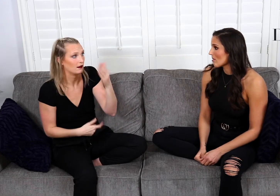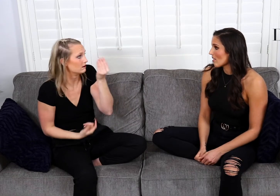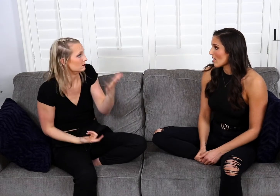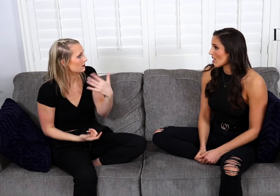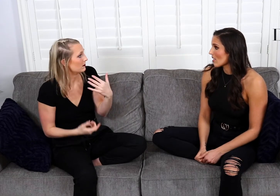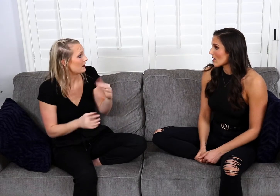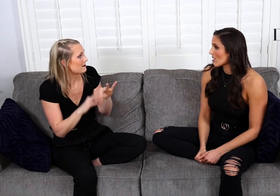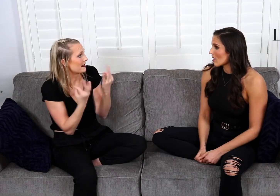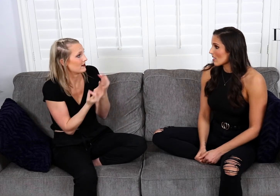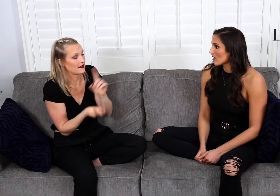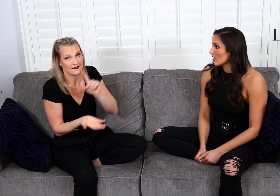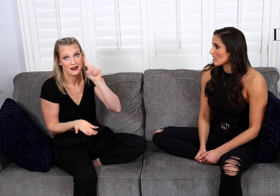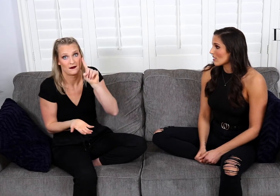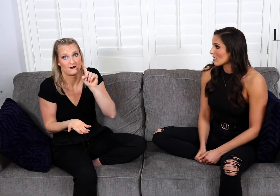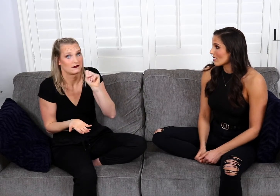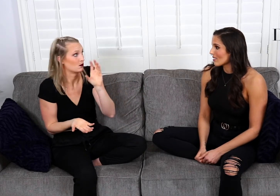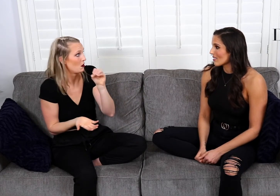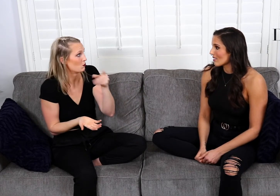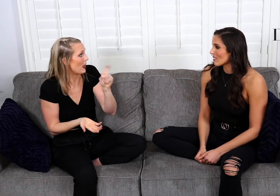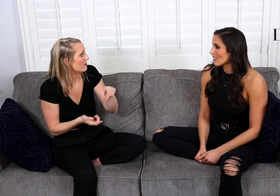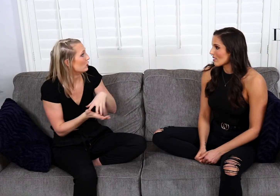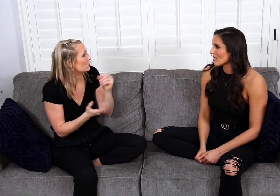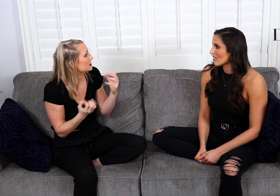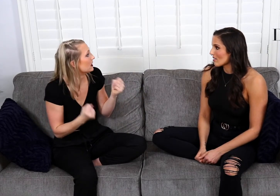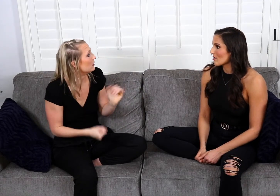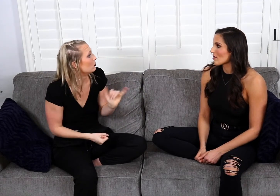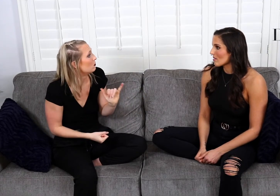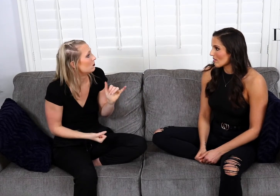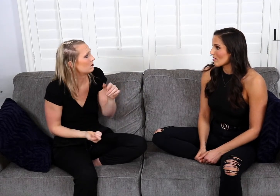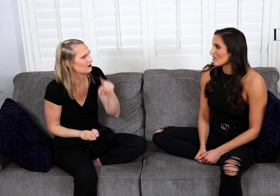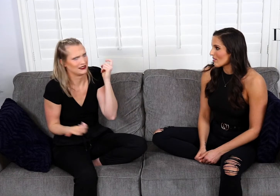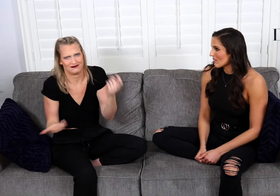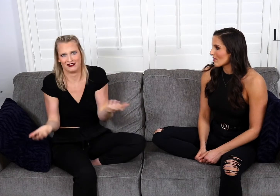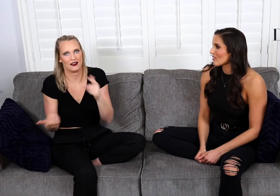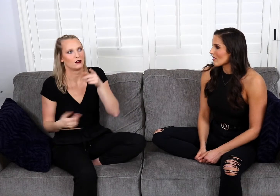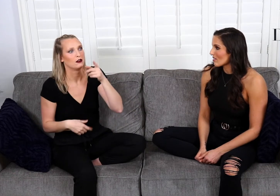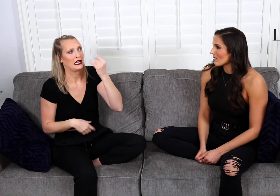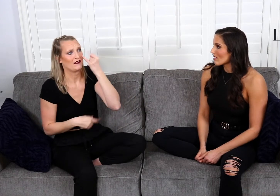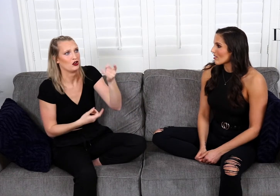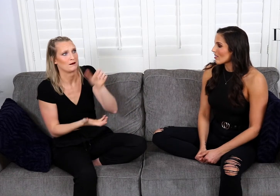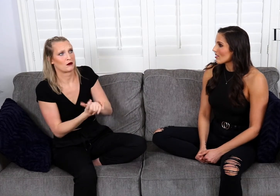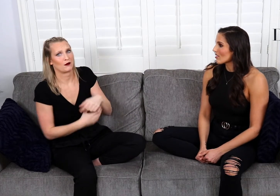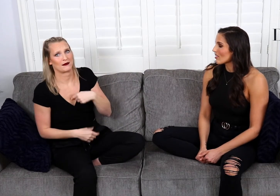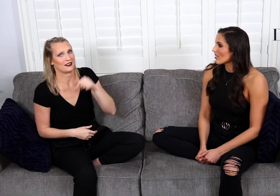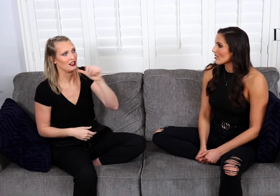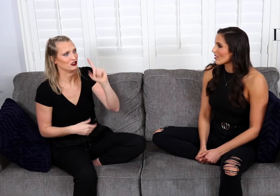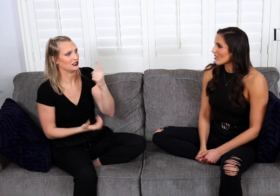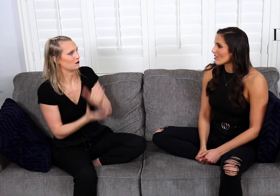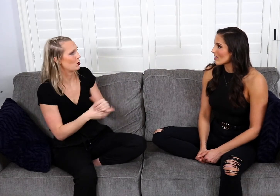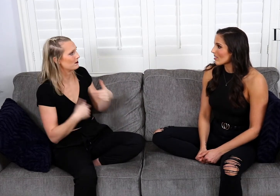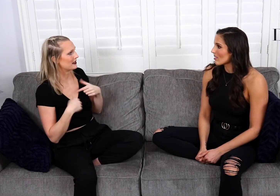and my sister finally said, “Hey, my whole family is Deaf. and you're going to have to learn Sign Language too. Because let's be honest, if you marry me,